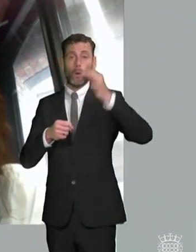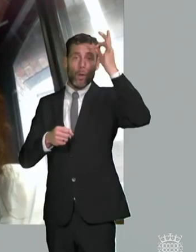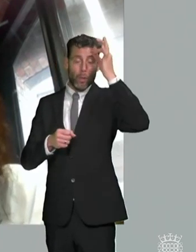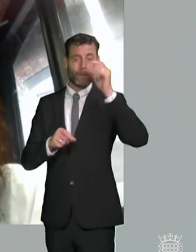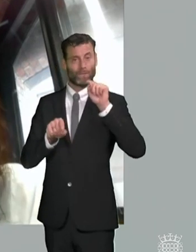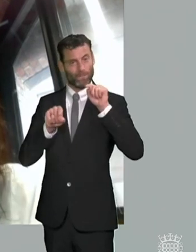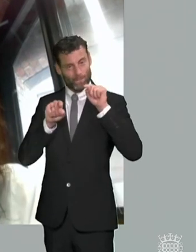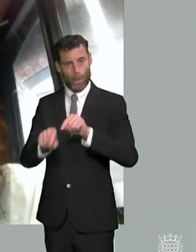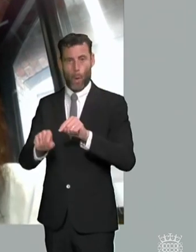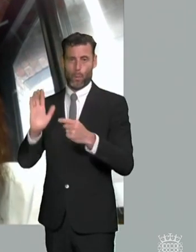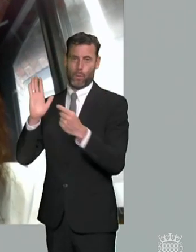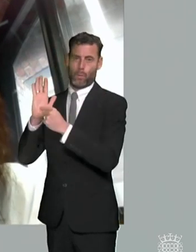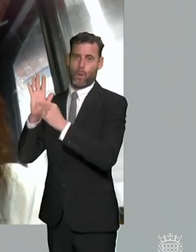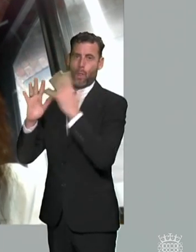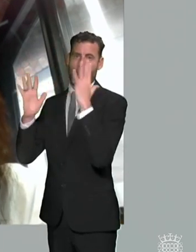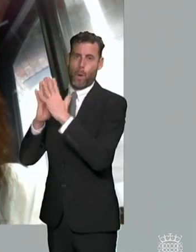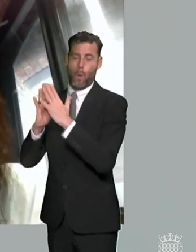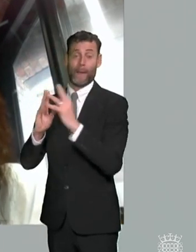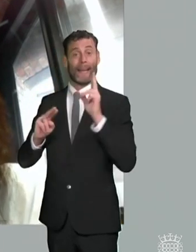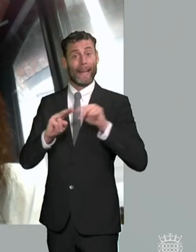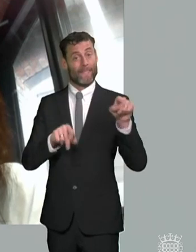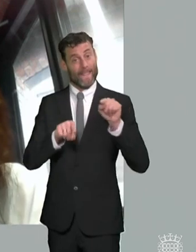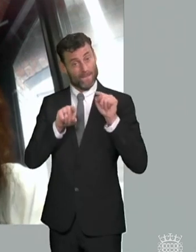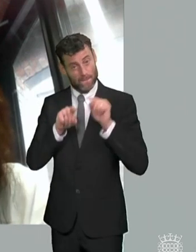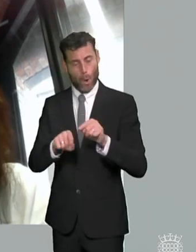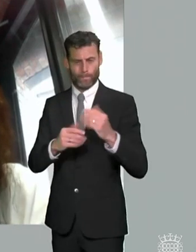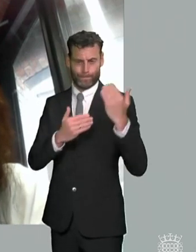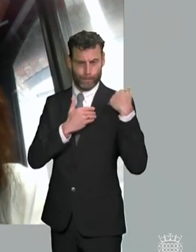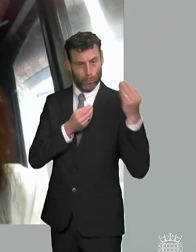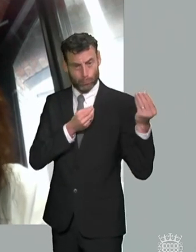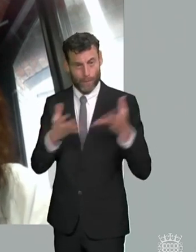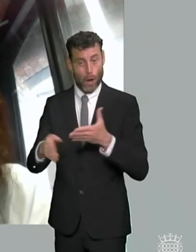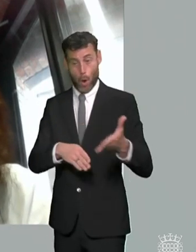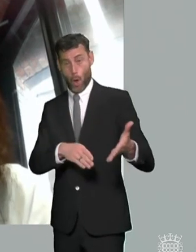at delivering you know on their you know on their on the requirements early enough to prevent that